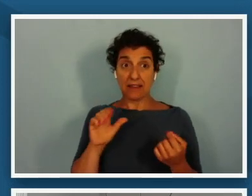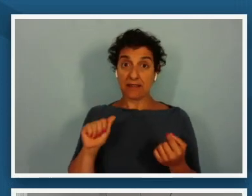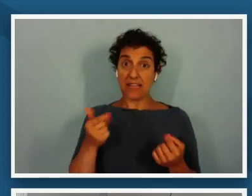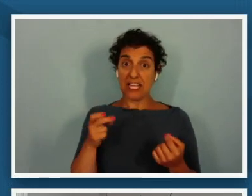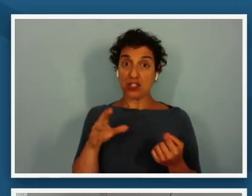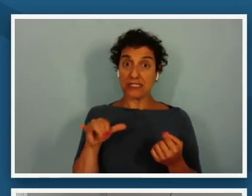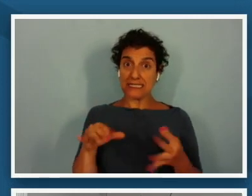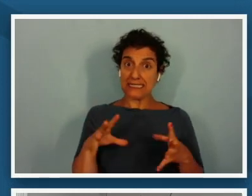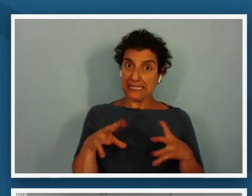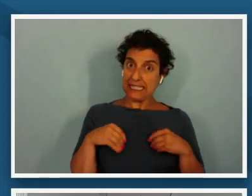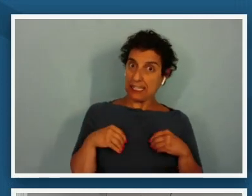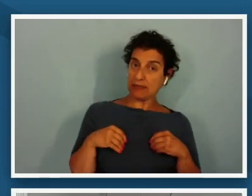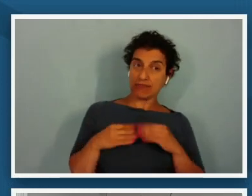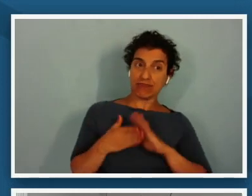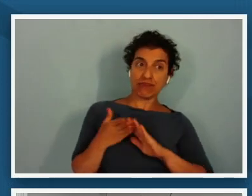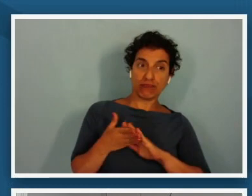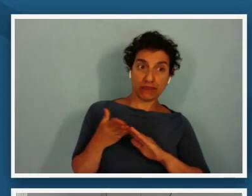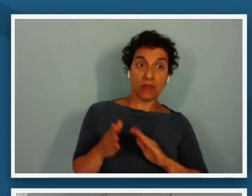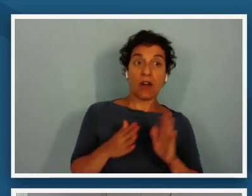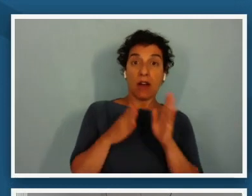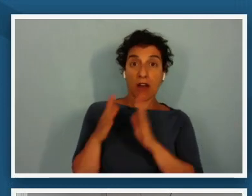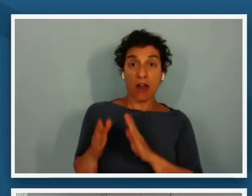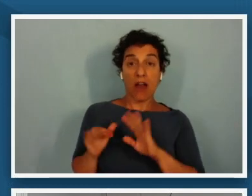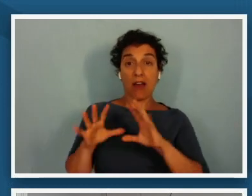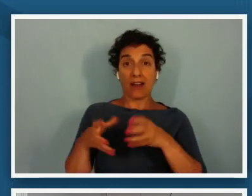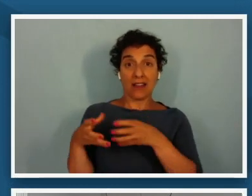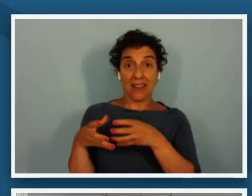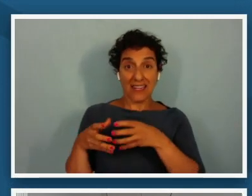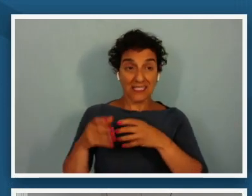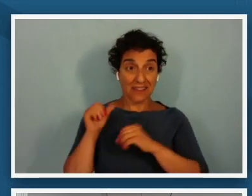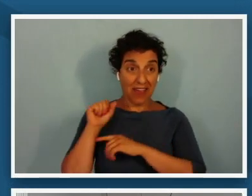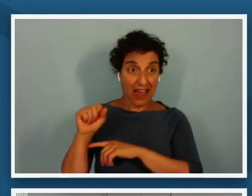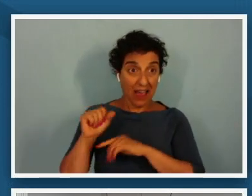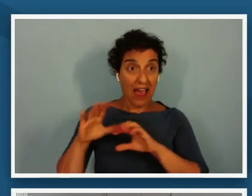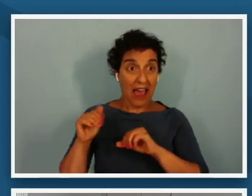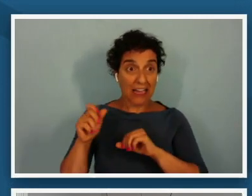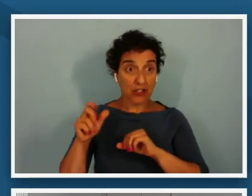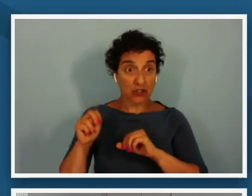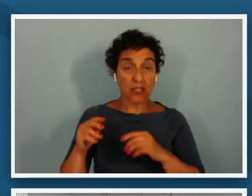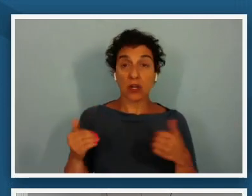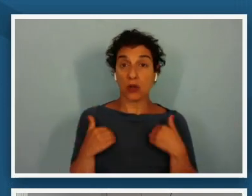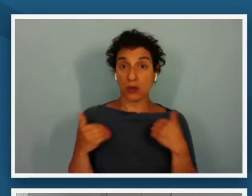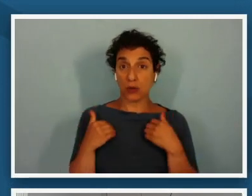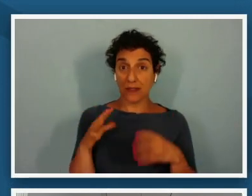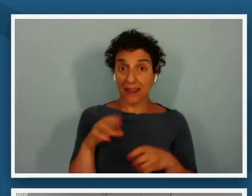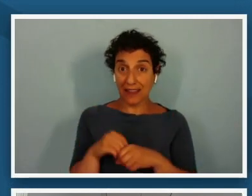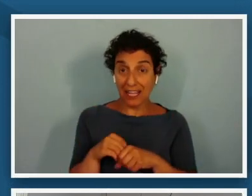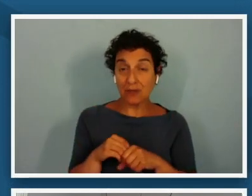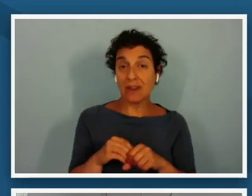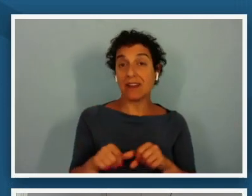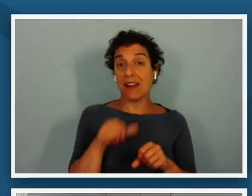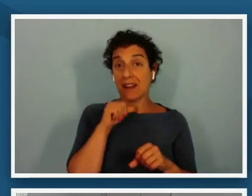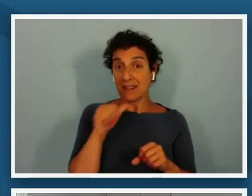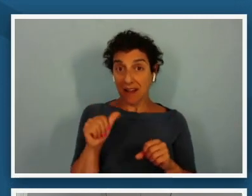through time collective action youth engagement and non-violent protest